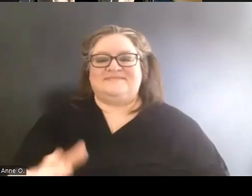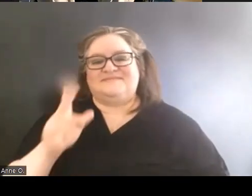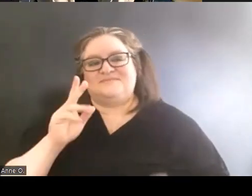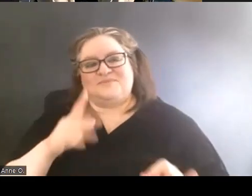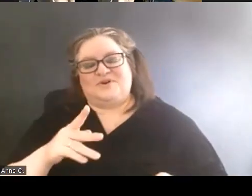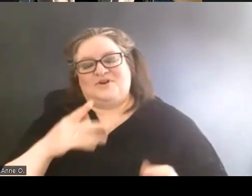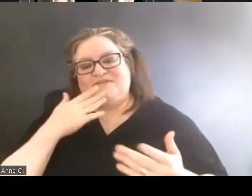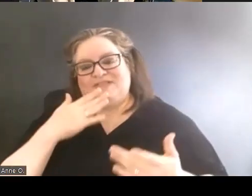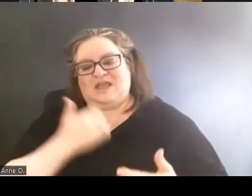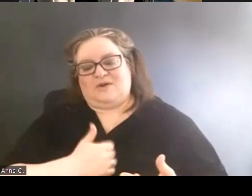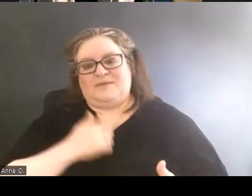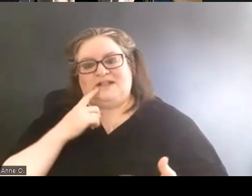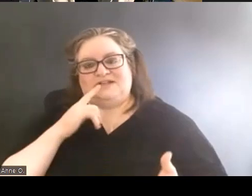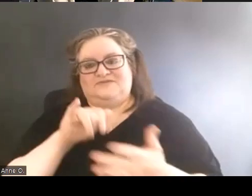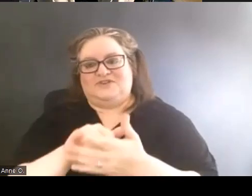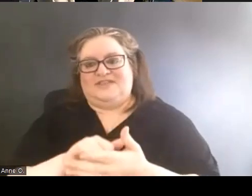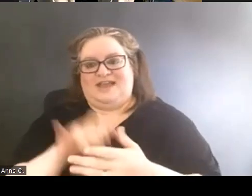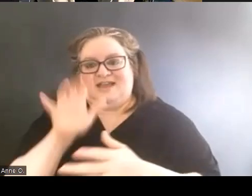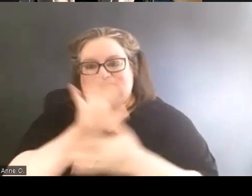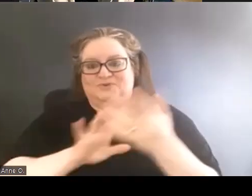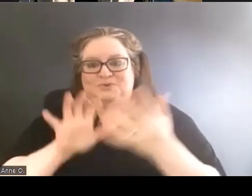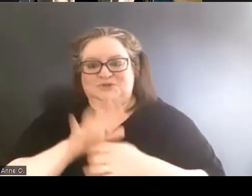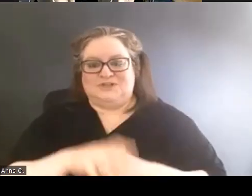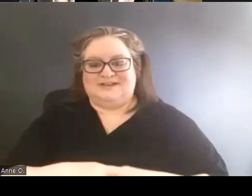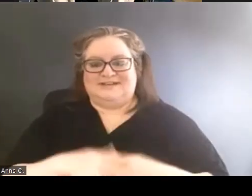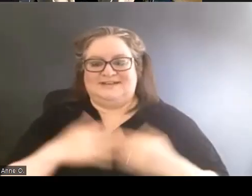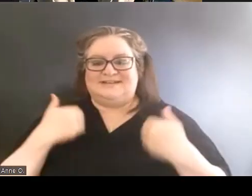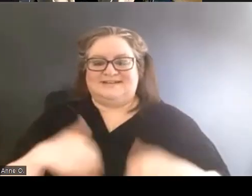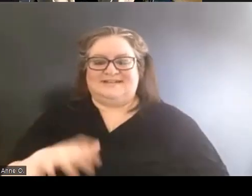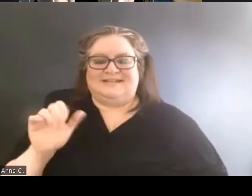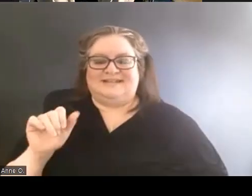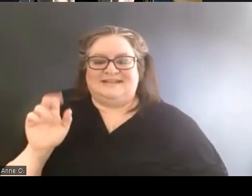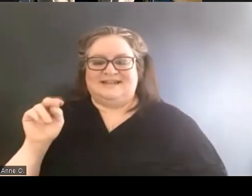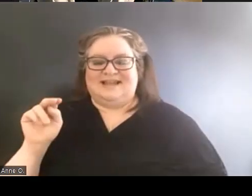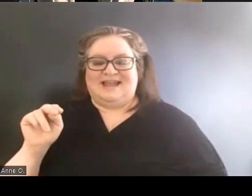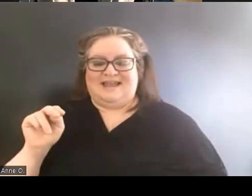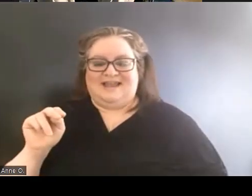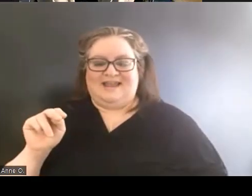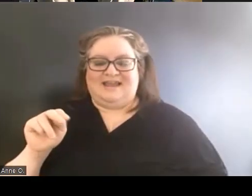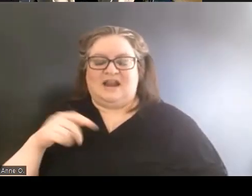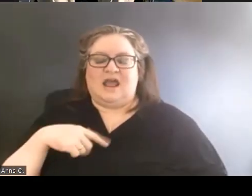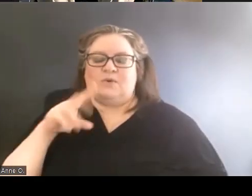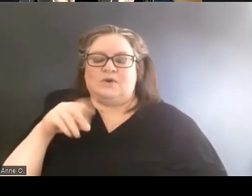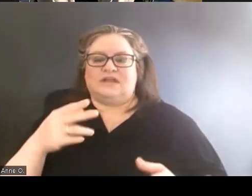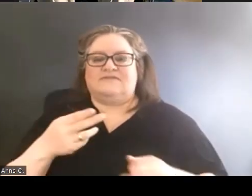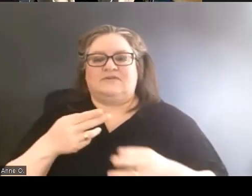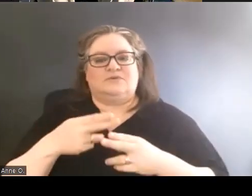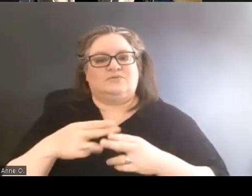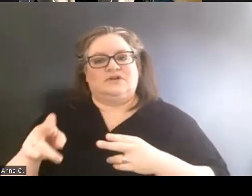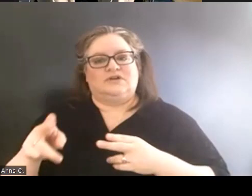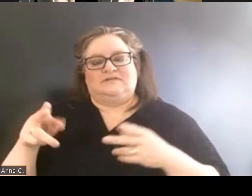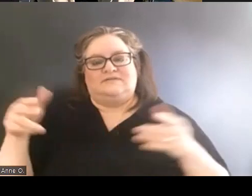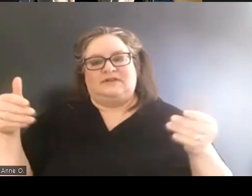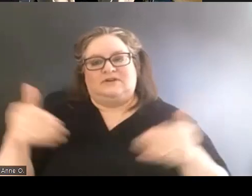Apologies for that confusion. This is Ann. I'll give a brief introduction and image description